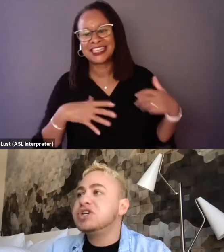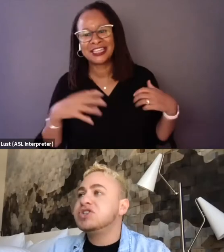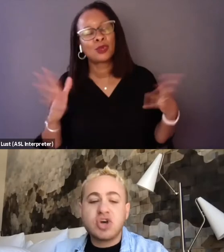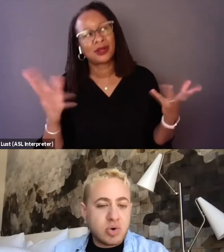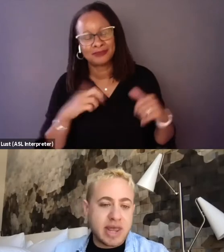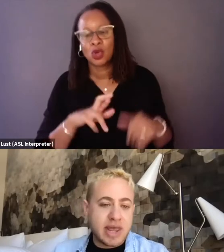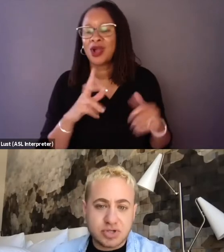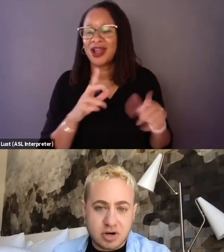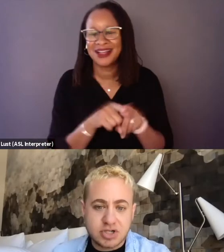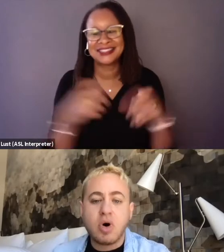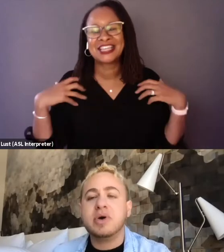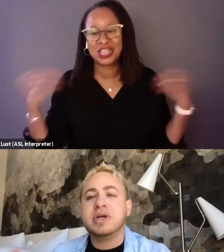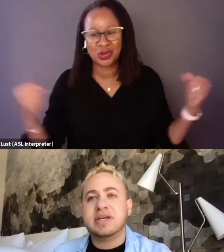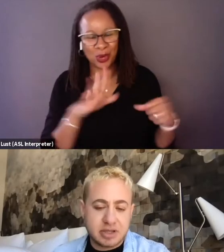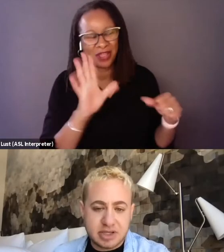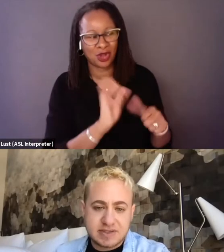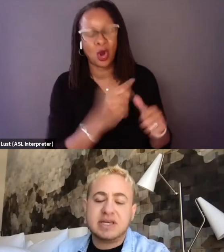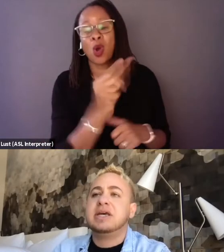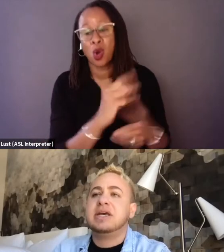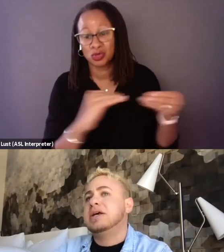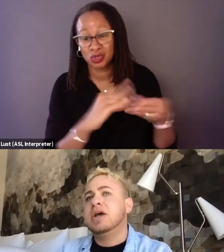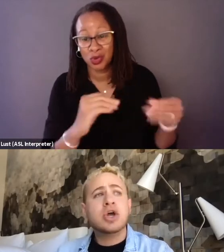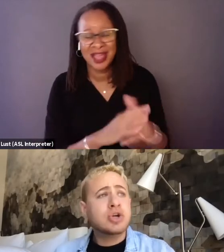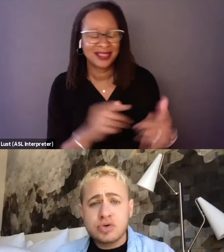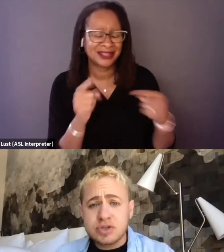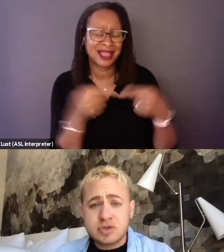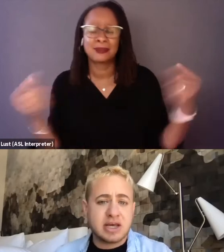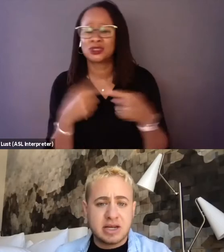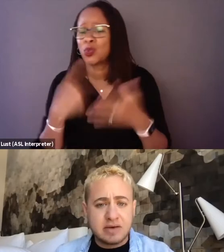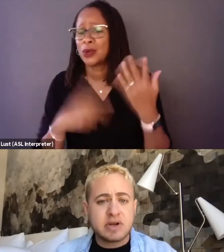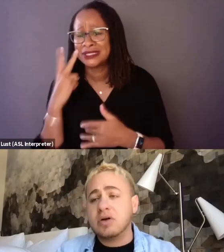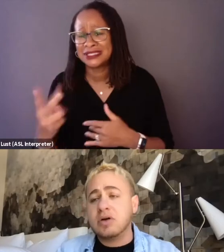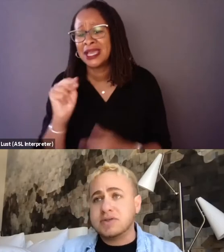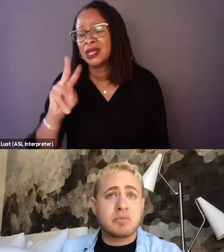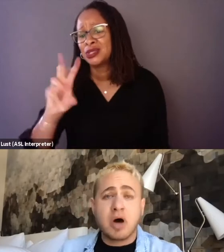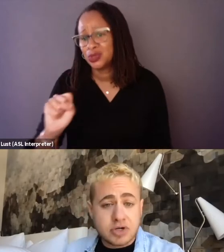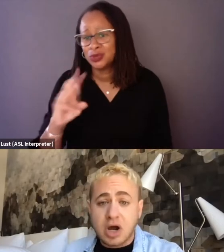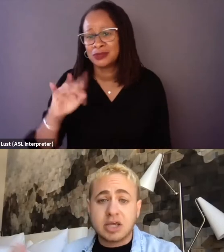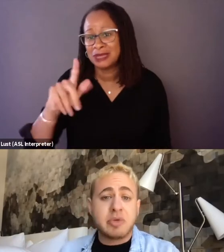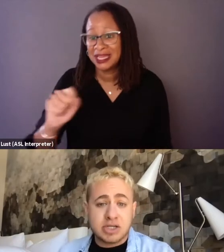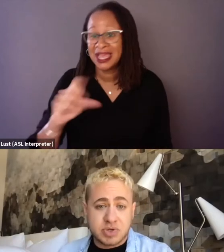which is so counter to what we typically see in news media and even some other documentaries,